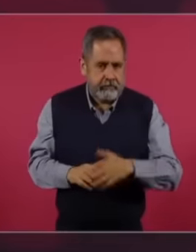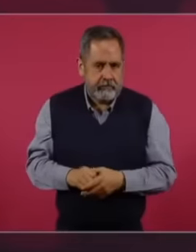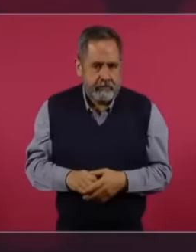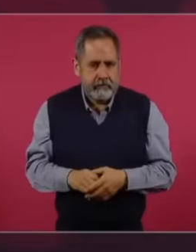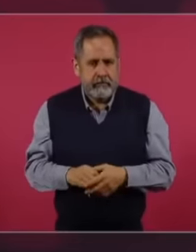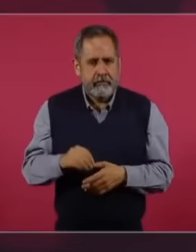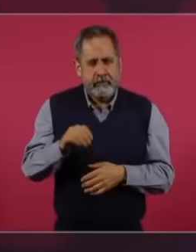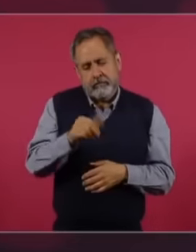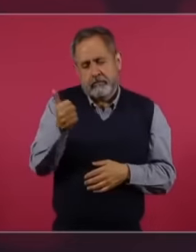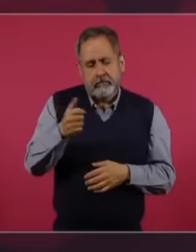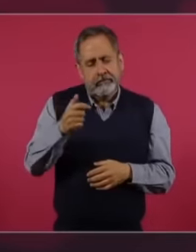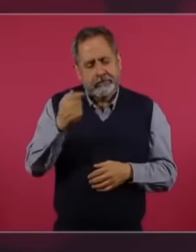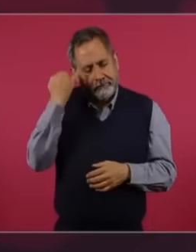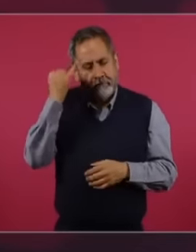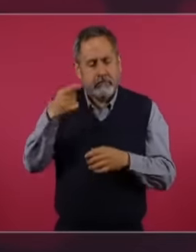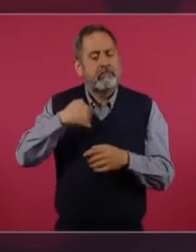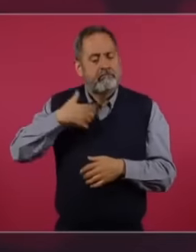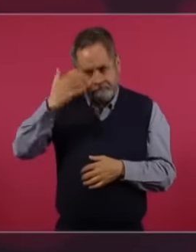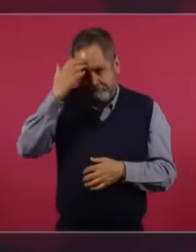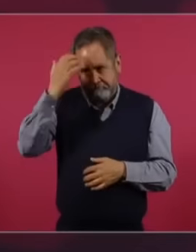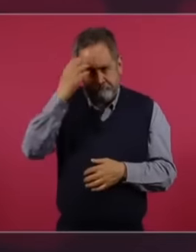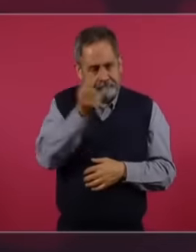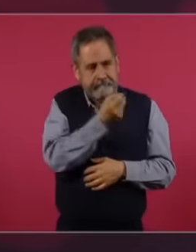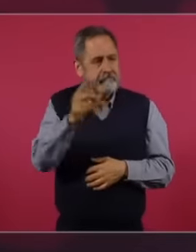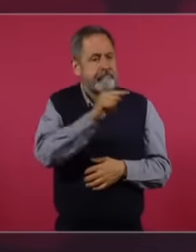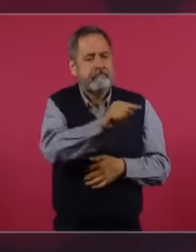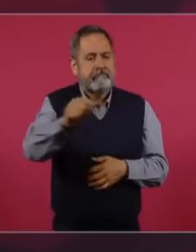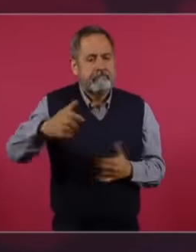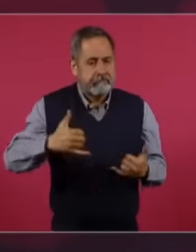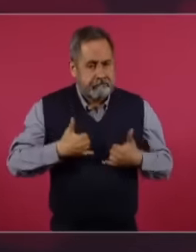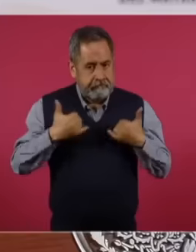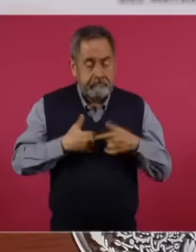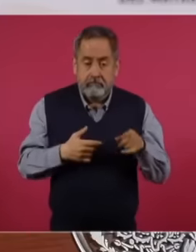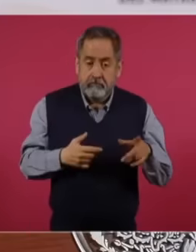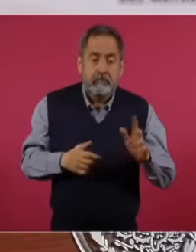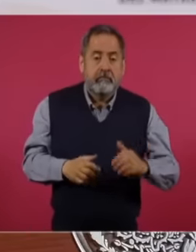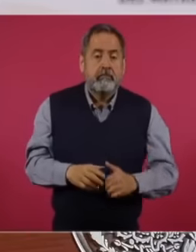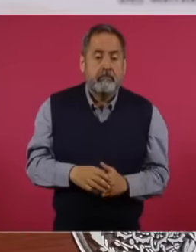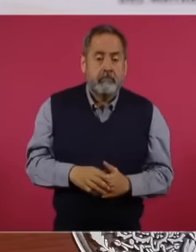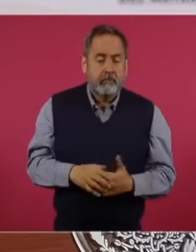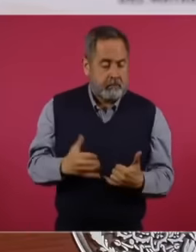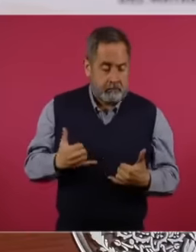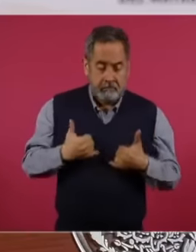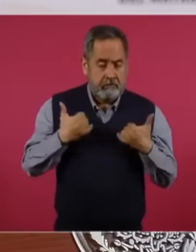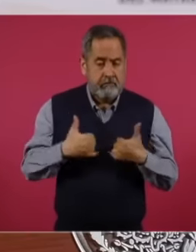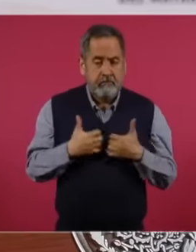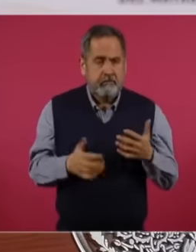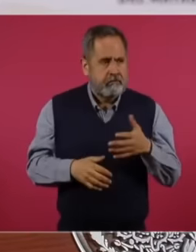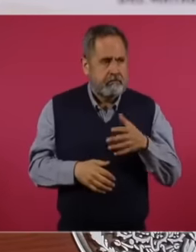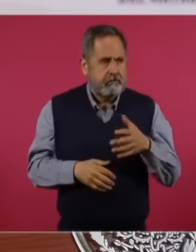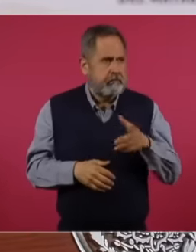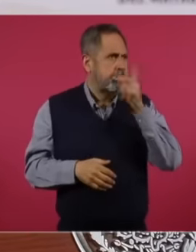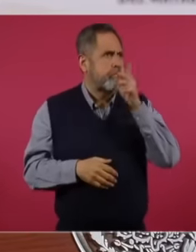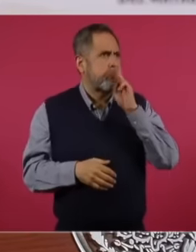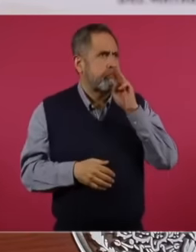type where young people reveal themselves to their parents